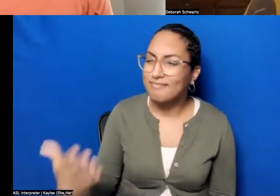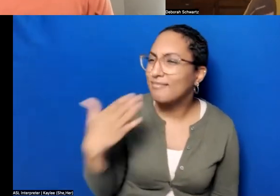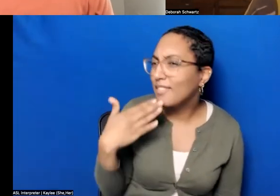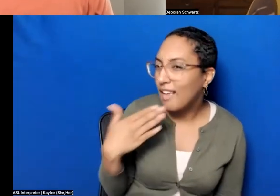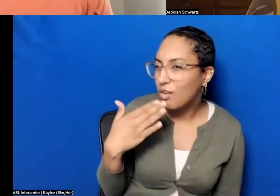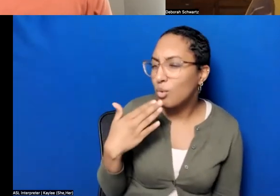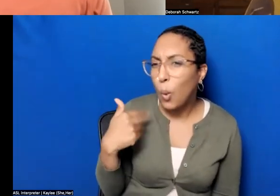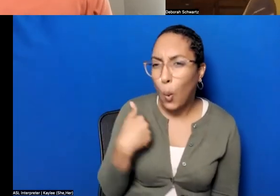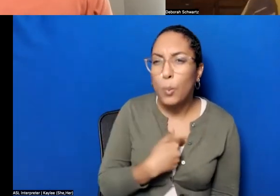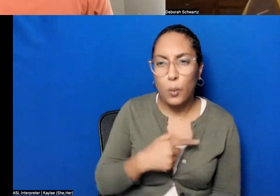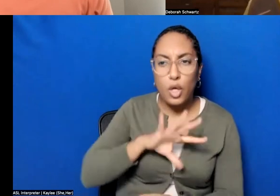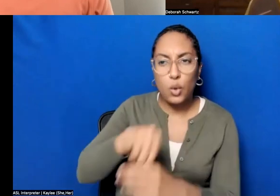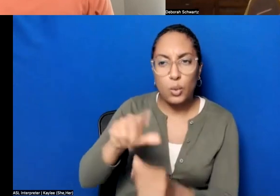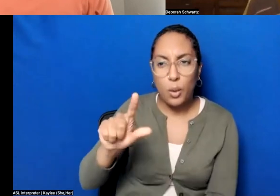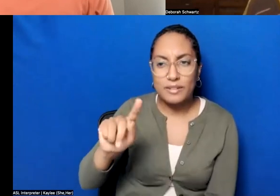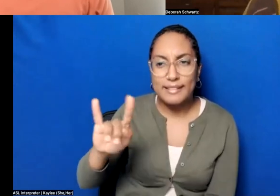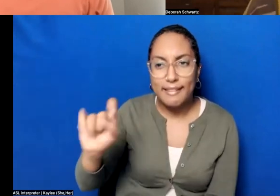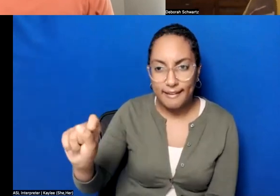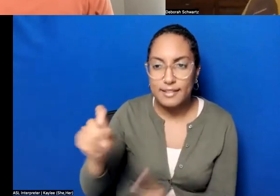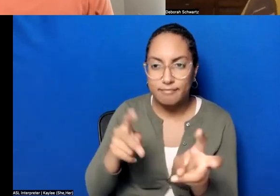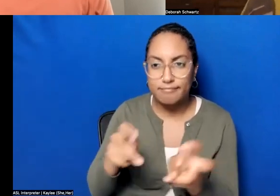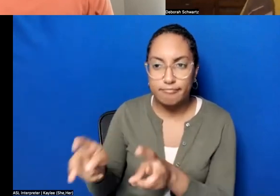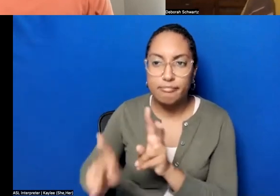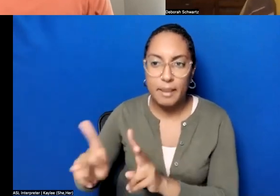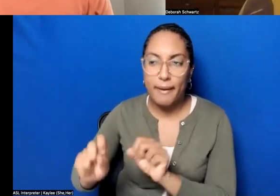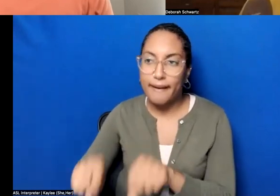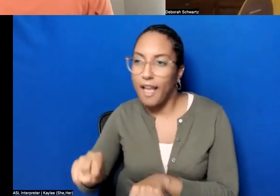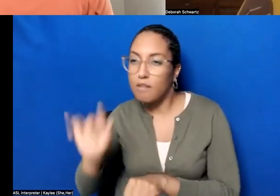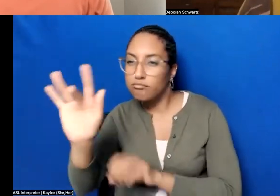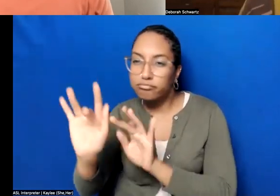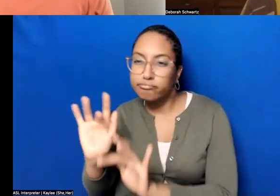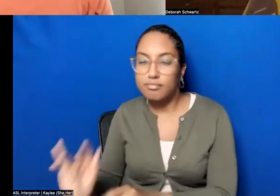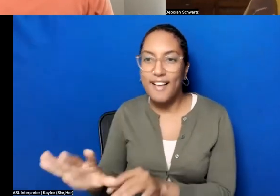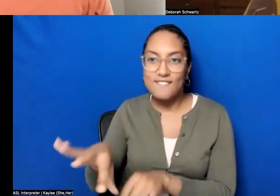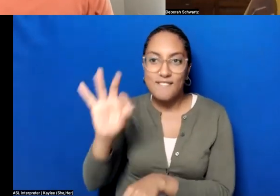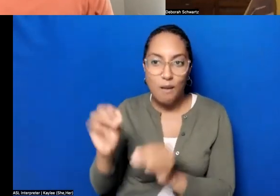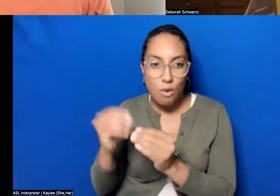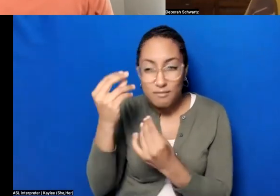more on their own, so. Zaheer I can't thank you enough for taking the time to do this,